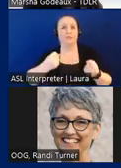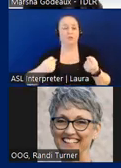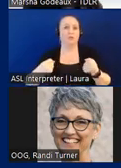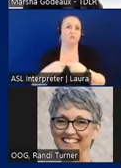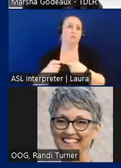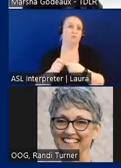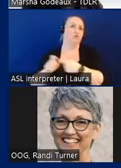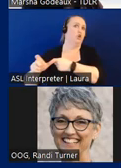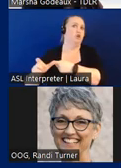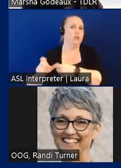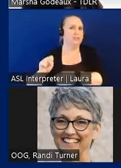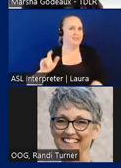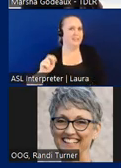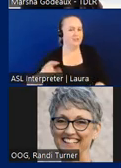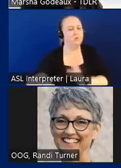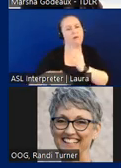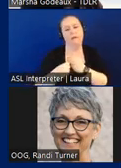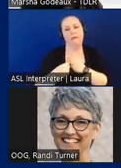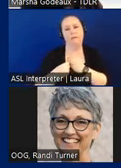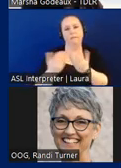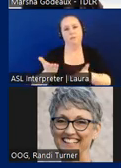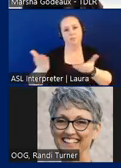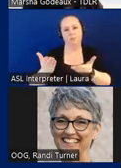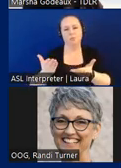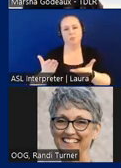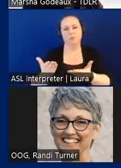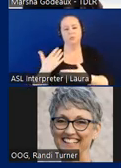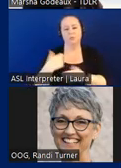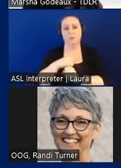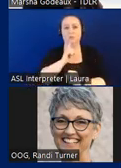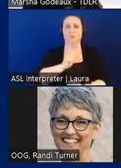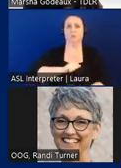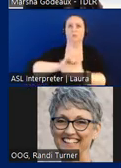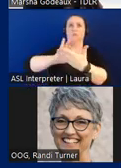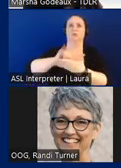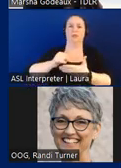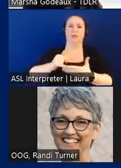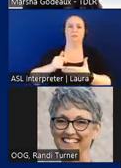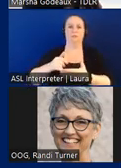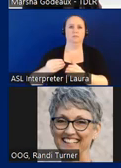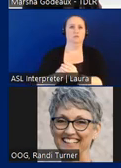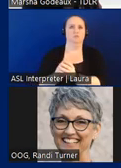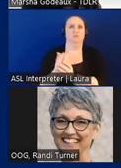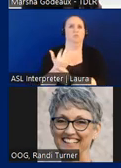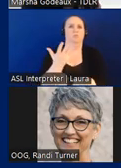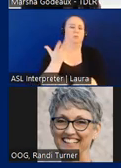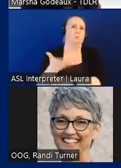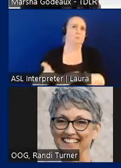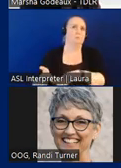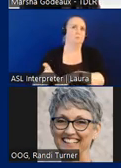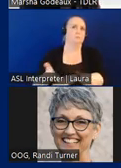proposal as a proactive approach to growing need lastly we added a new chapter in tas